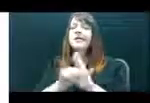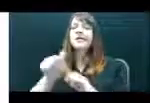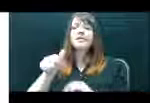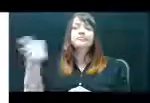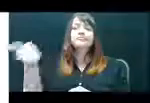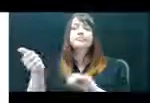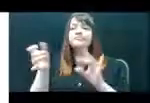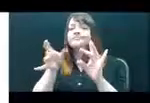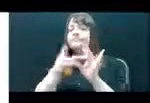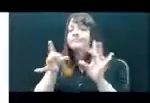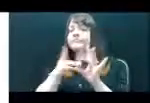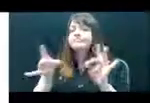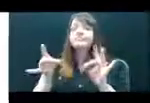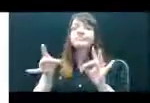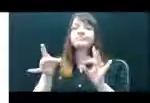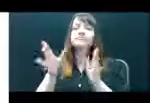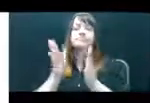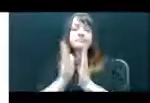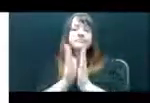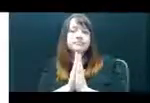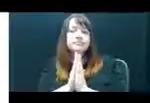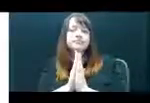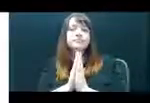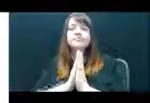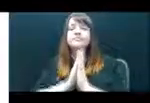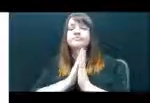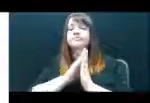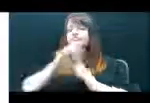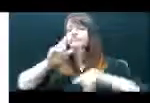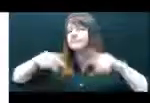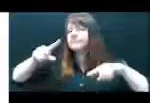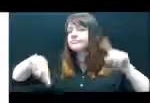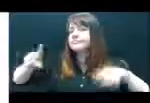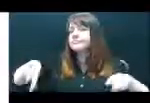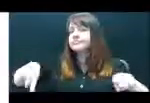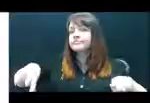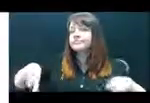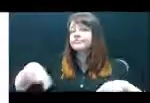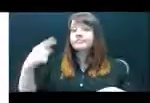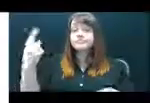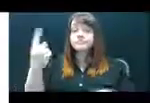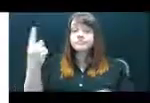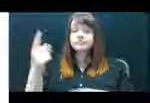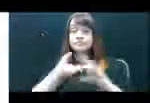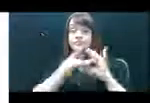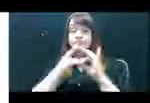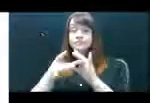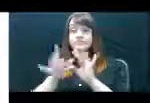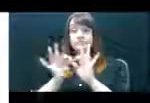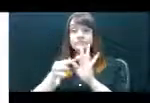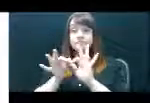or requests for the interpreting team. You should complete this field if you wish to